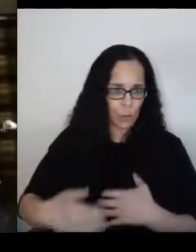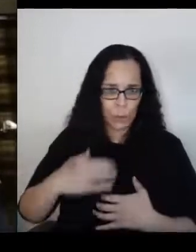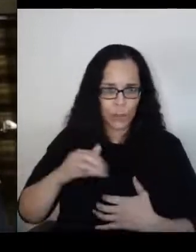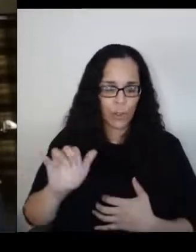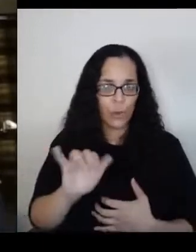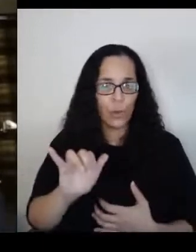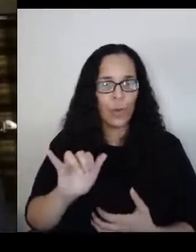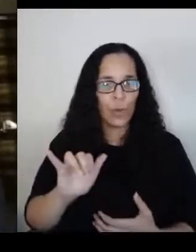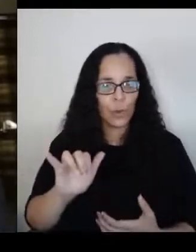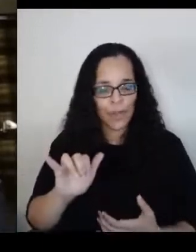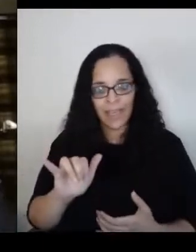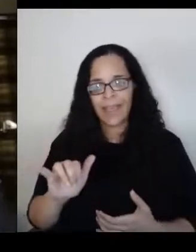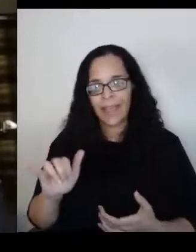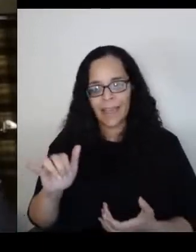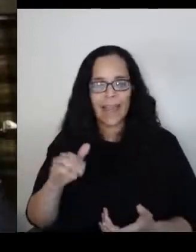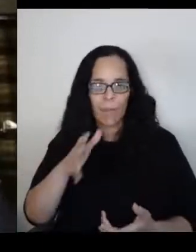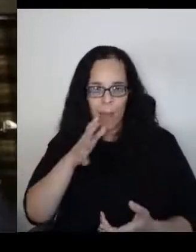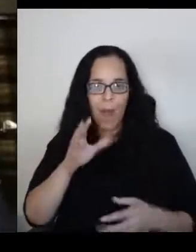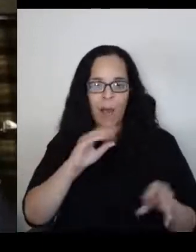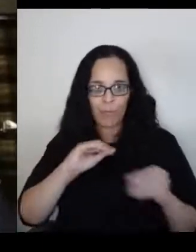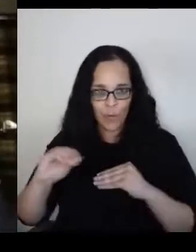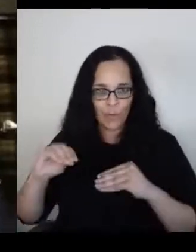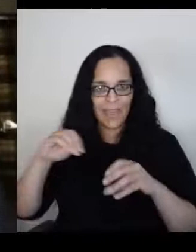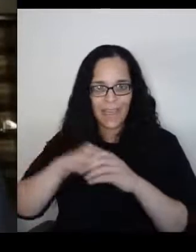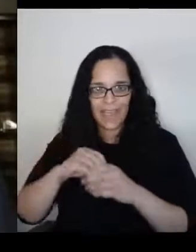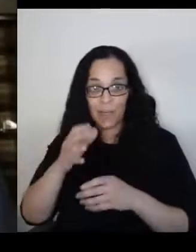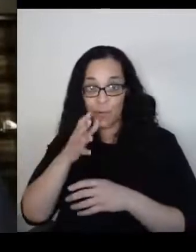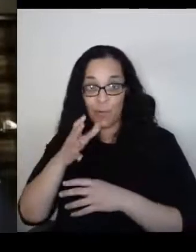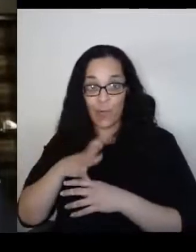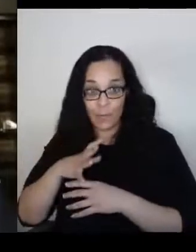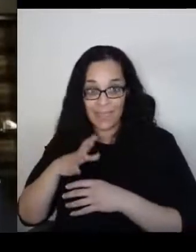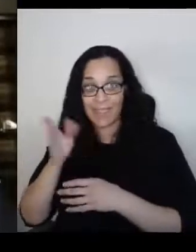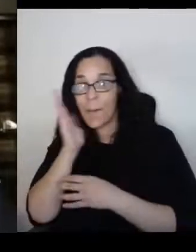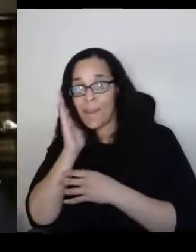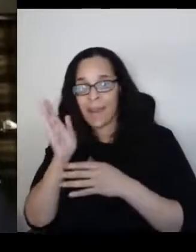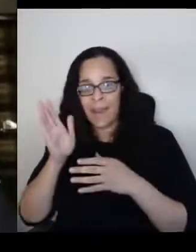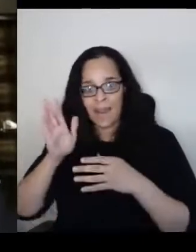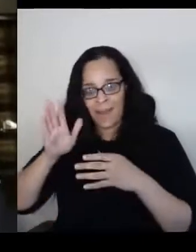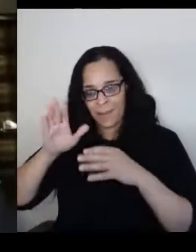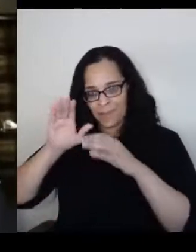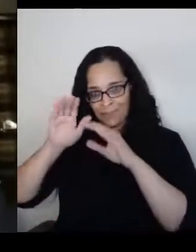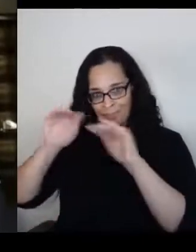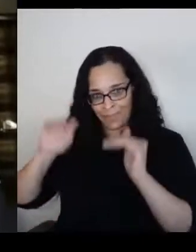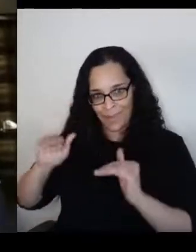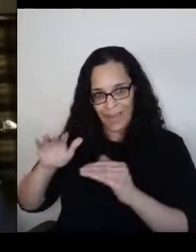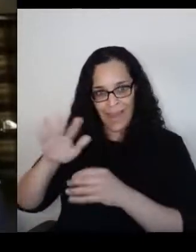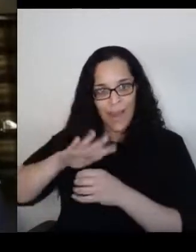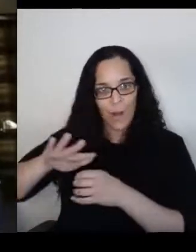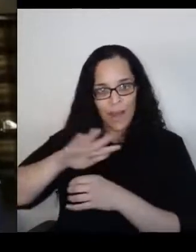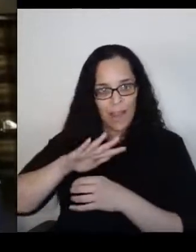I was a good hider. I hid under straw but things that I remember